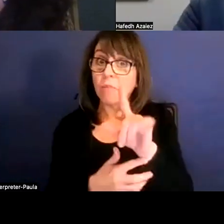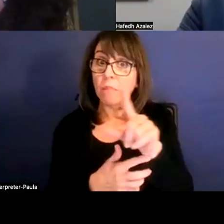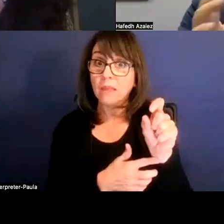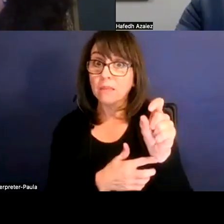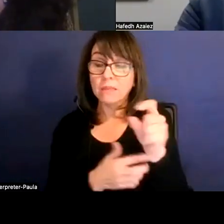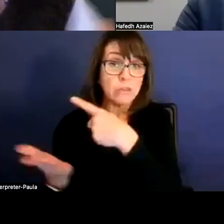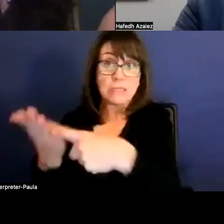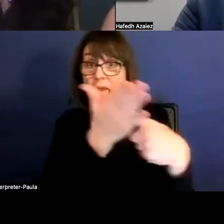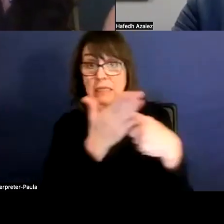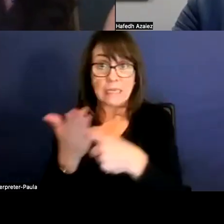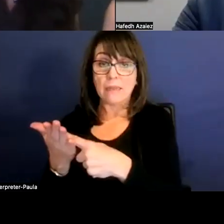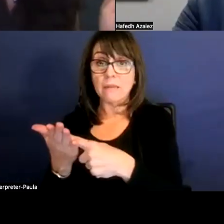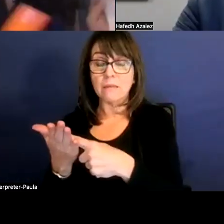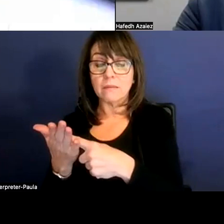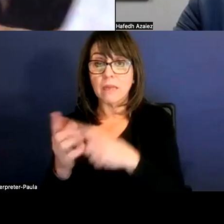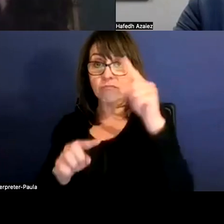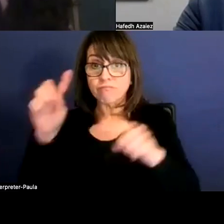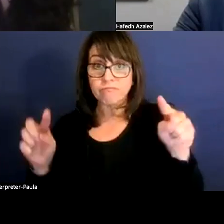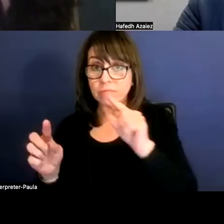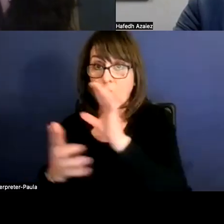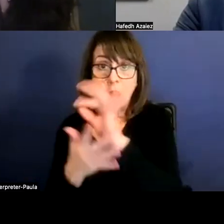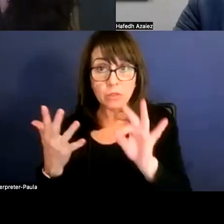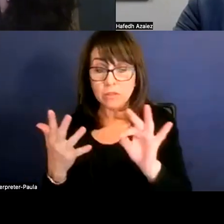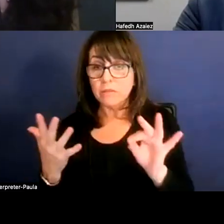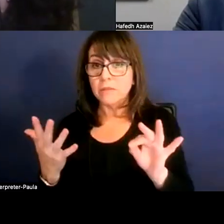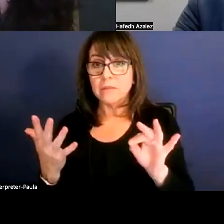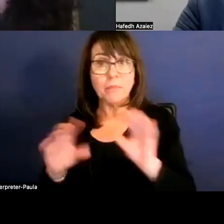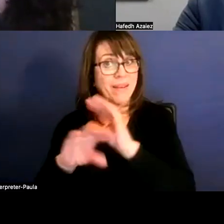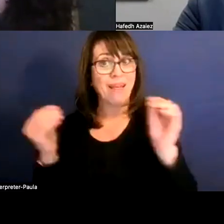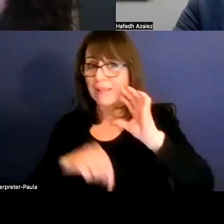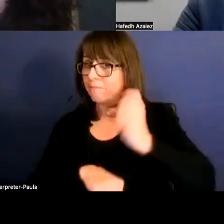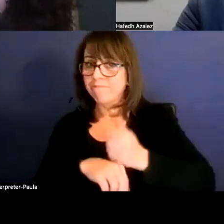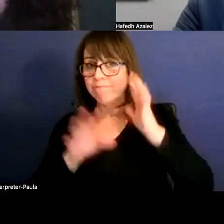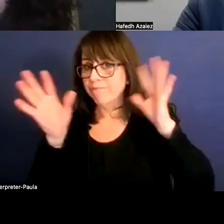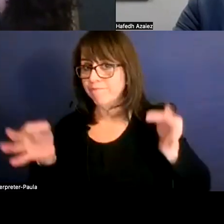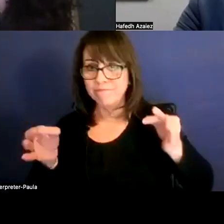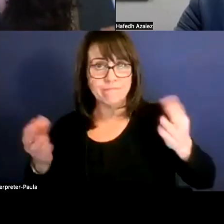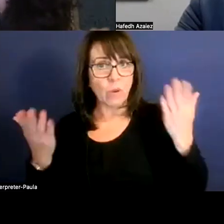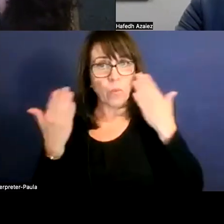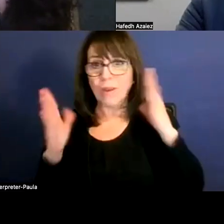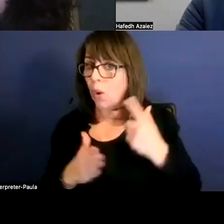and there are a variety of options, and nothing is set in stone. We don't even know what's gonna happen.